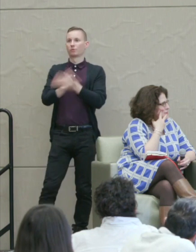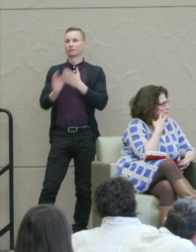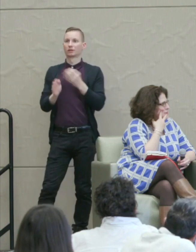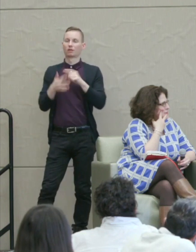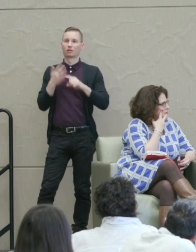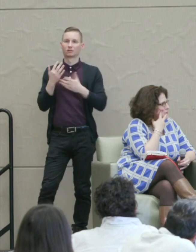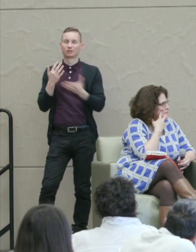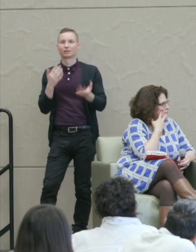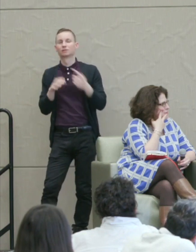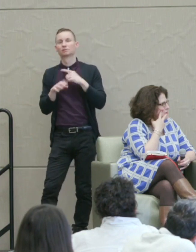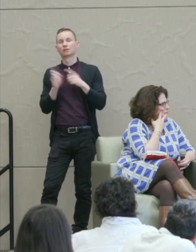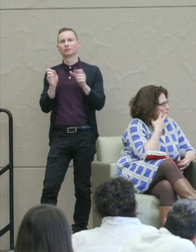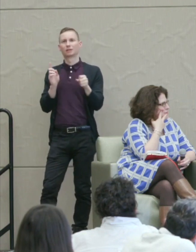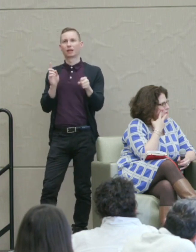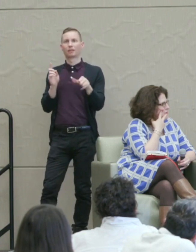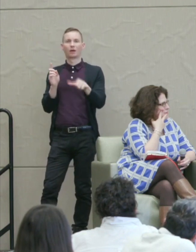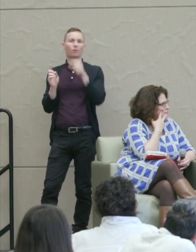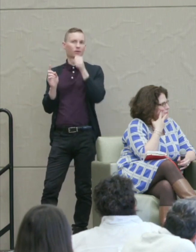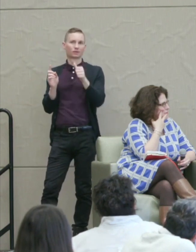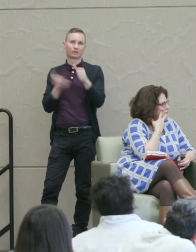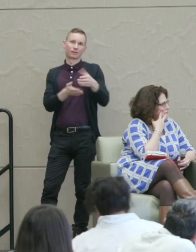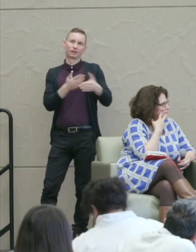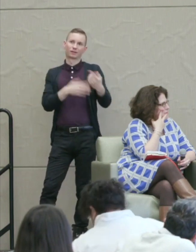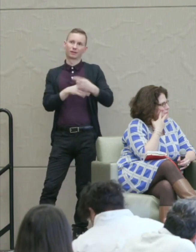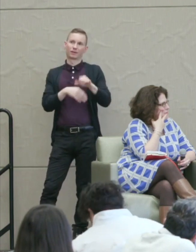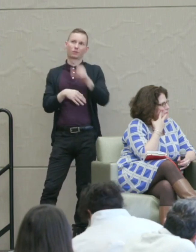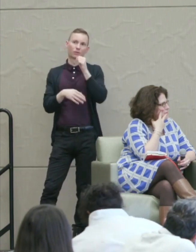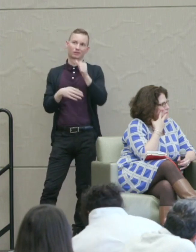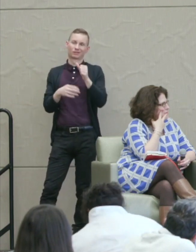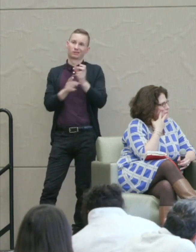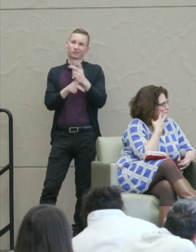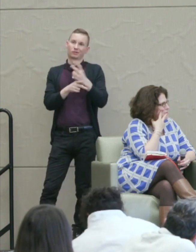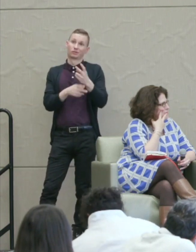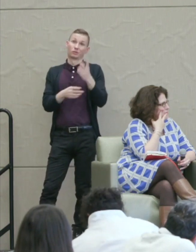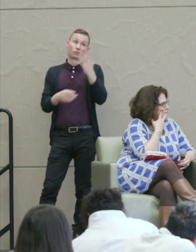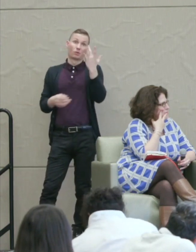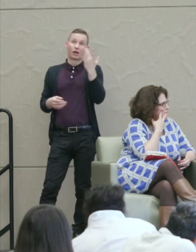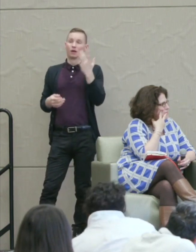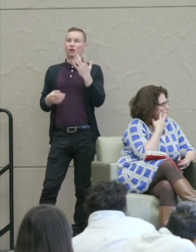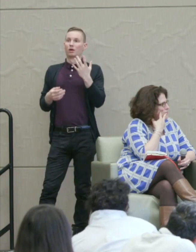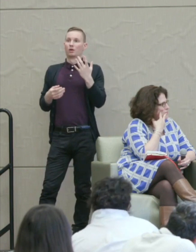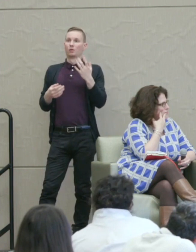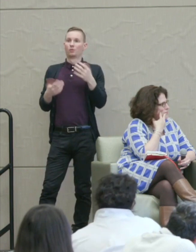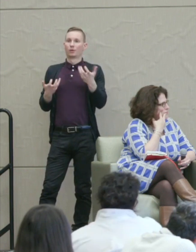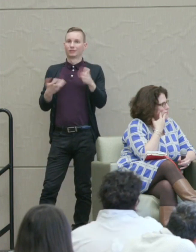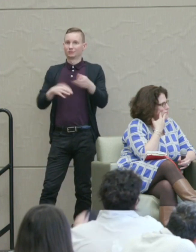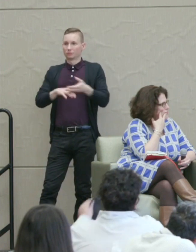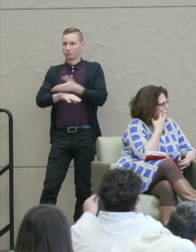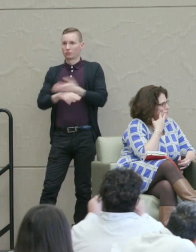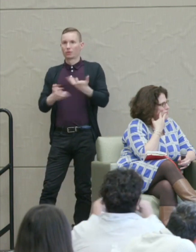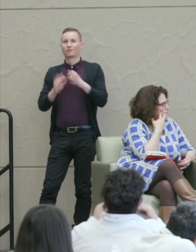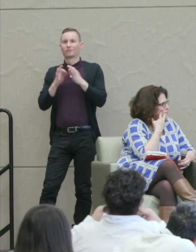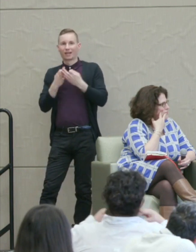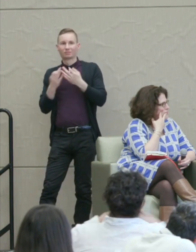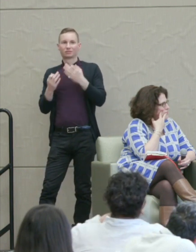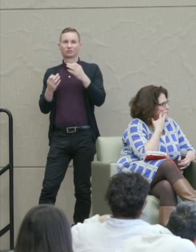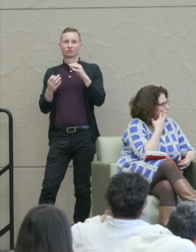But that wasn't in the end that productive partly because what needs reform is the family and the gendering of the family.